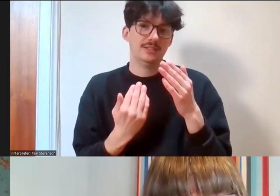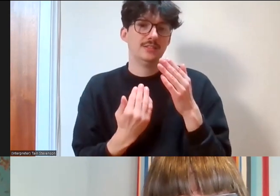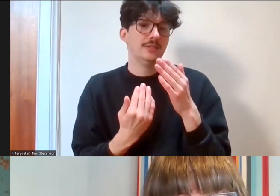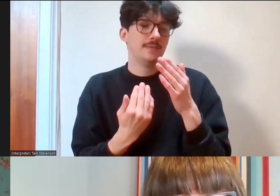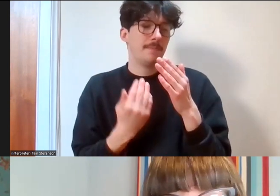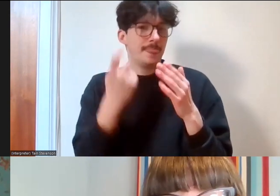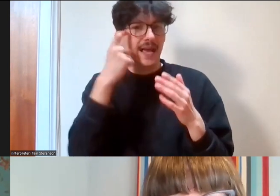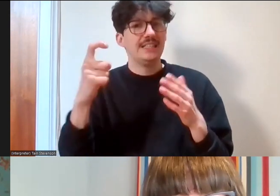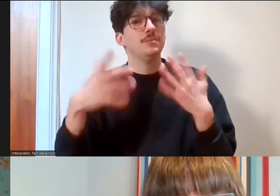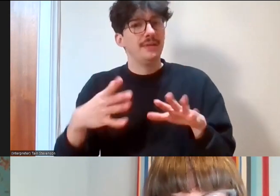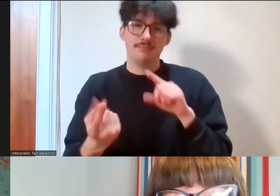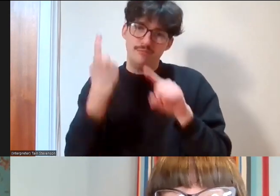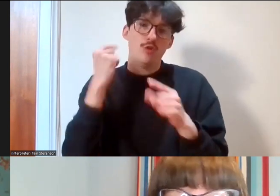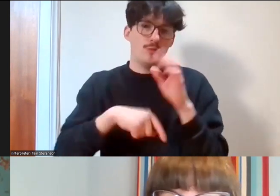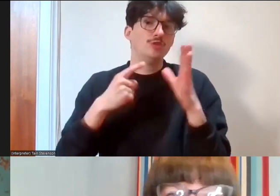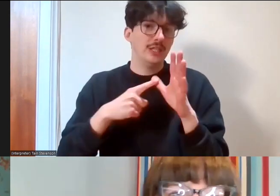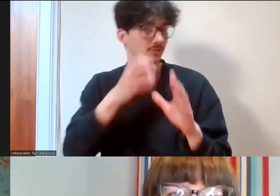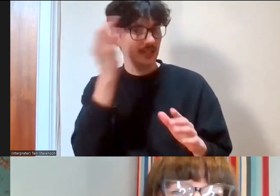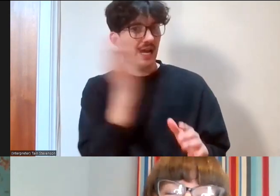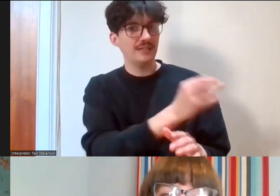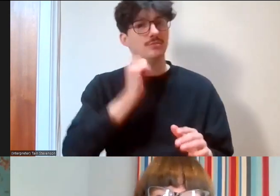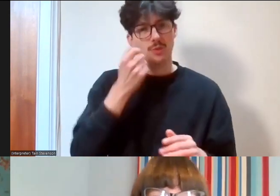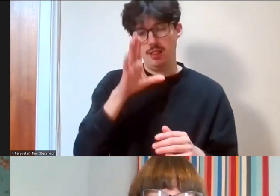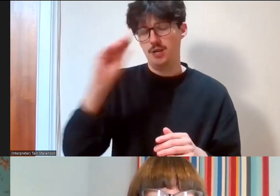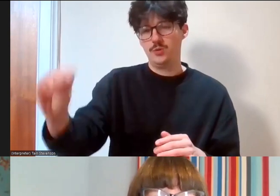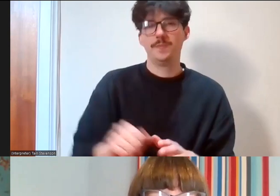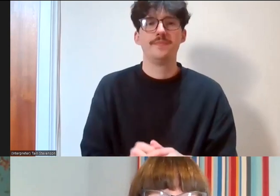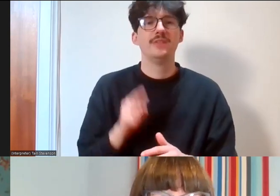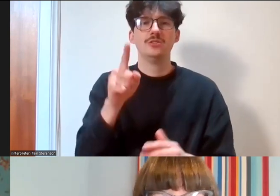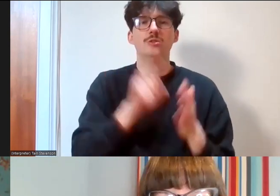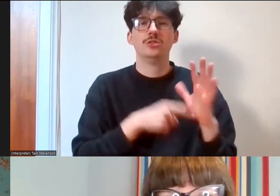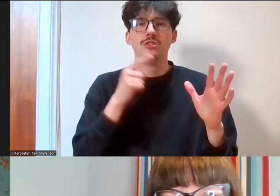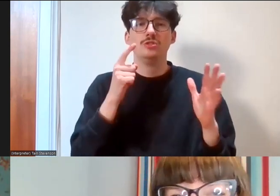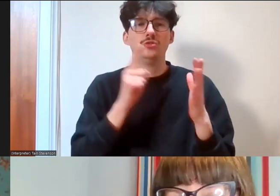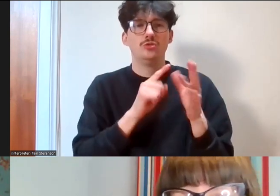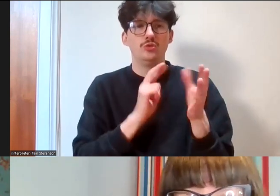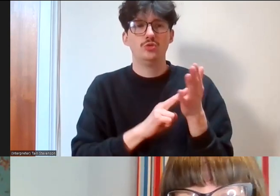Fantastic, brilliant Robert. Joanna has got her hand up, over to you Joanna and this might be